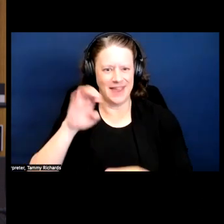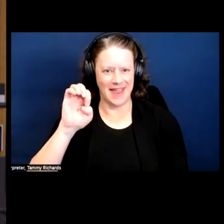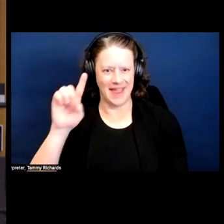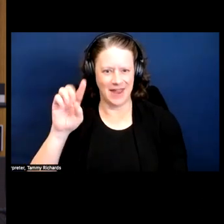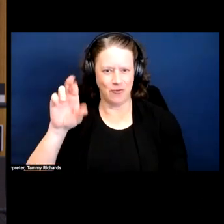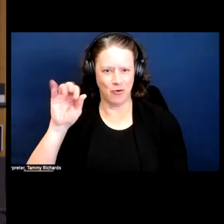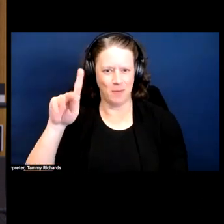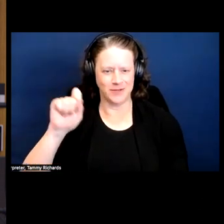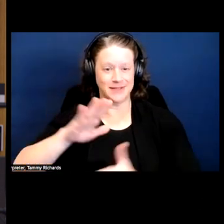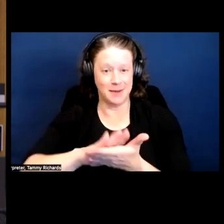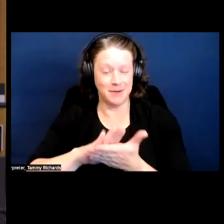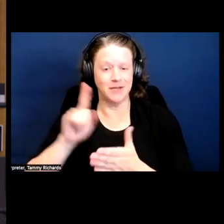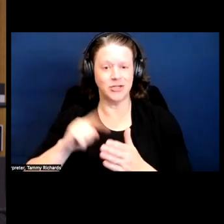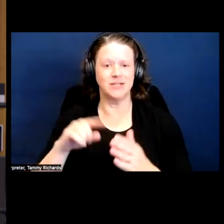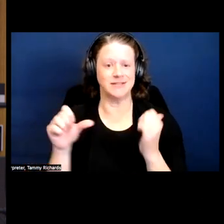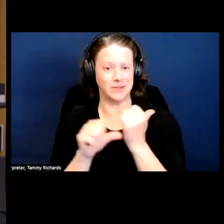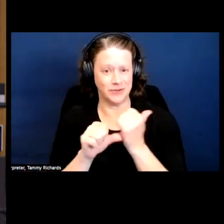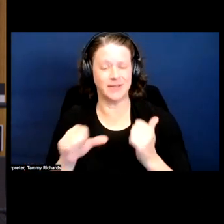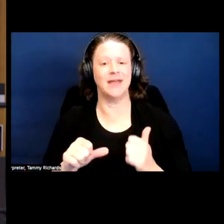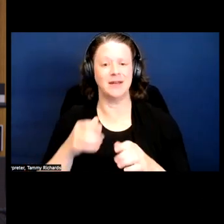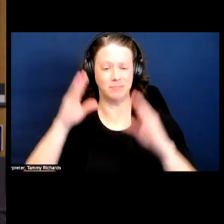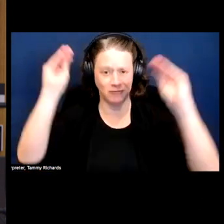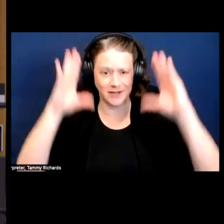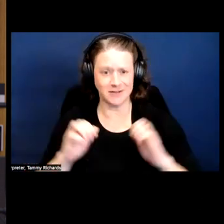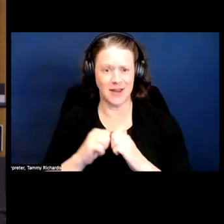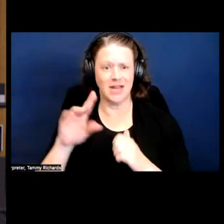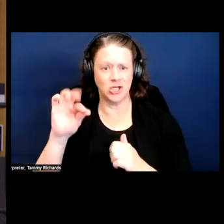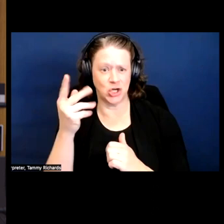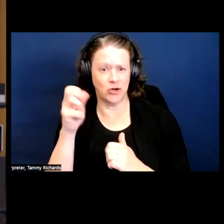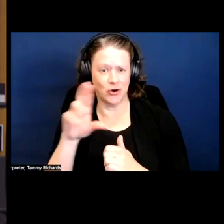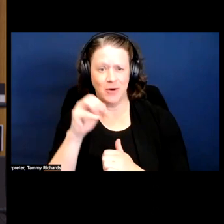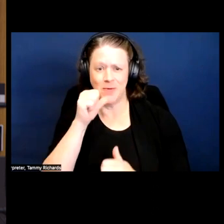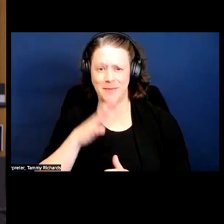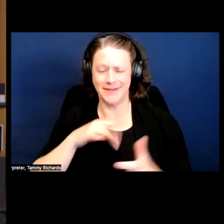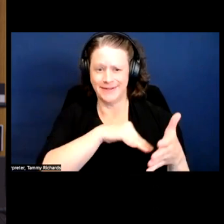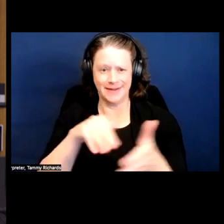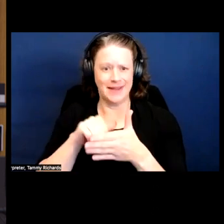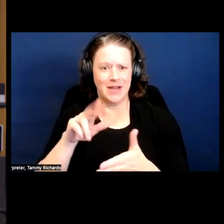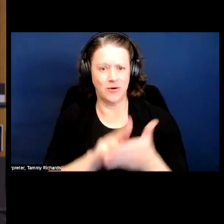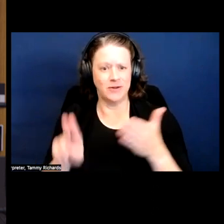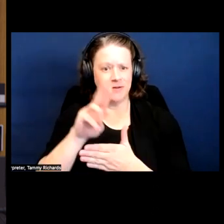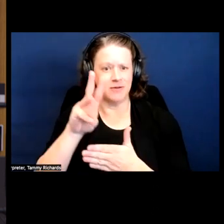Dr. Schalk is an associate professor of gender and women's studies at the University of Wisconsin-Madison